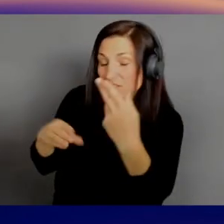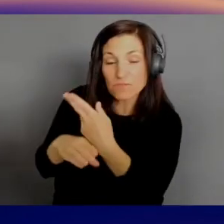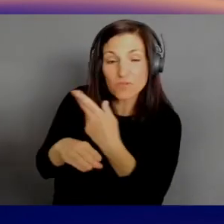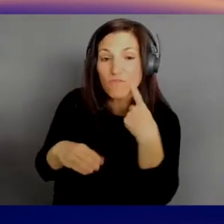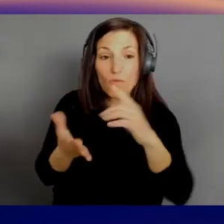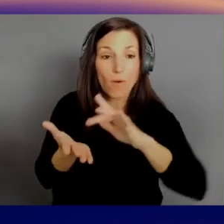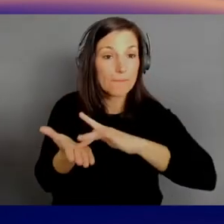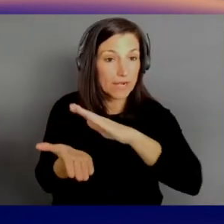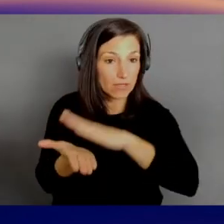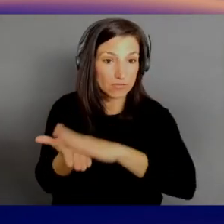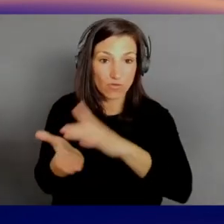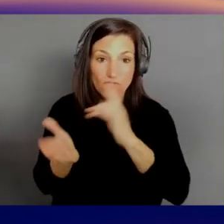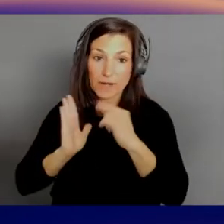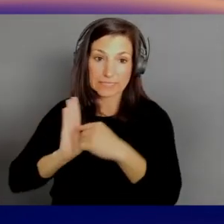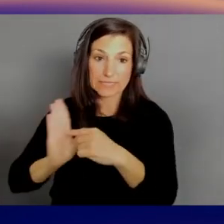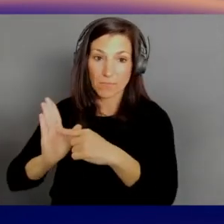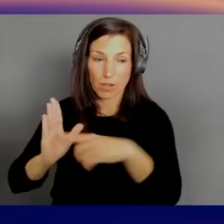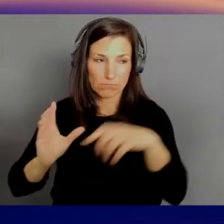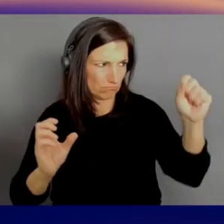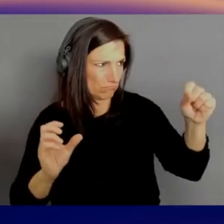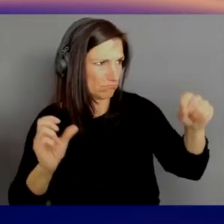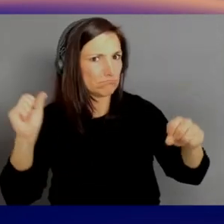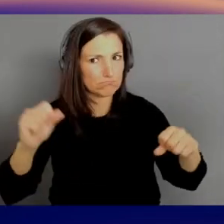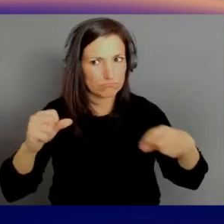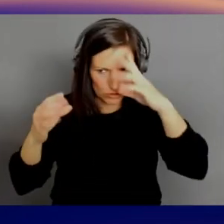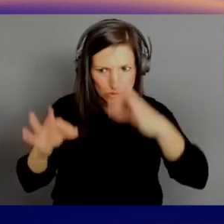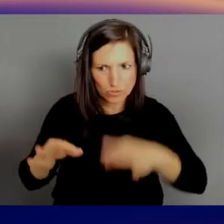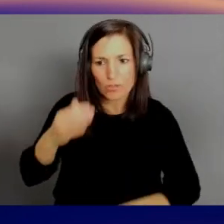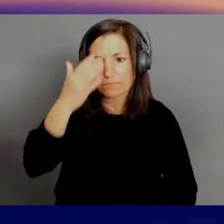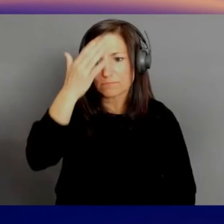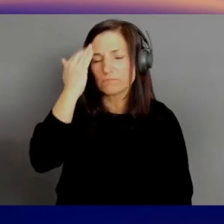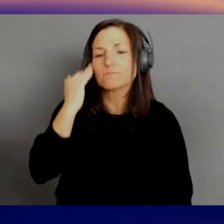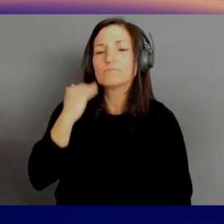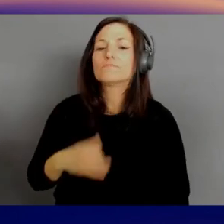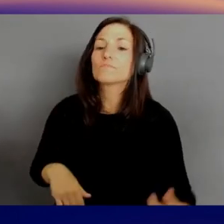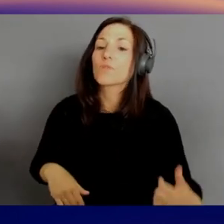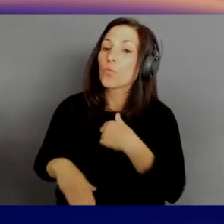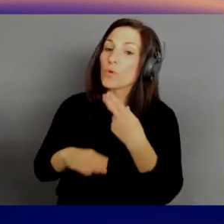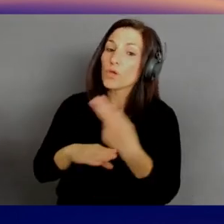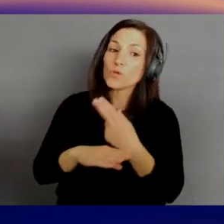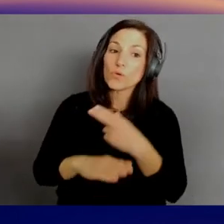Oh yeah, big time. - Yeah. And you know, we used Google Glass a lot, but Google Glass,